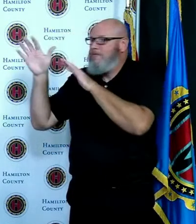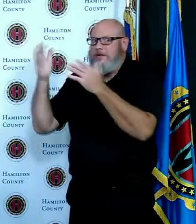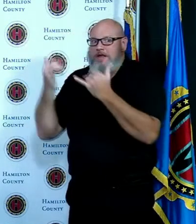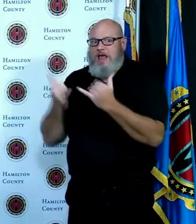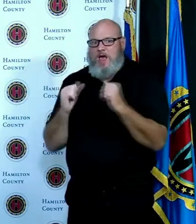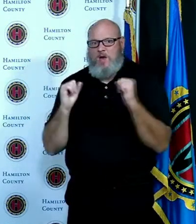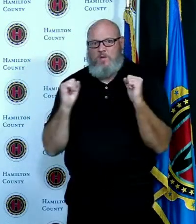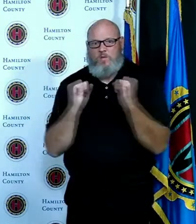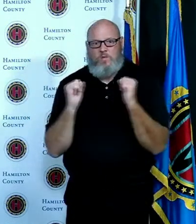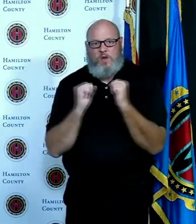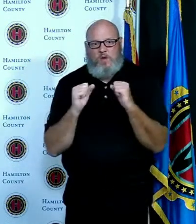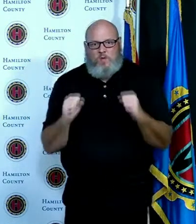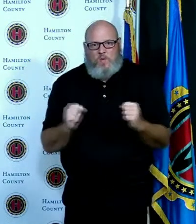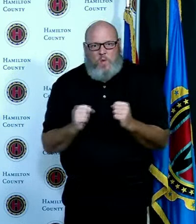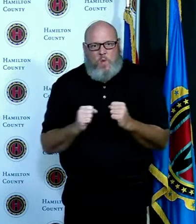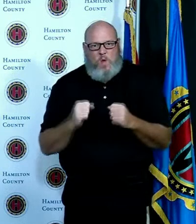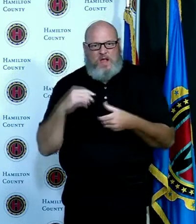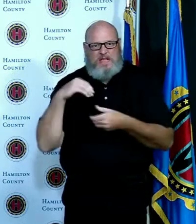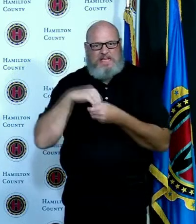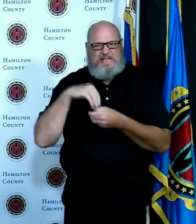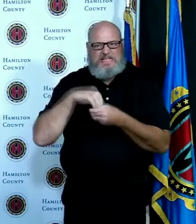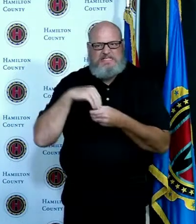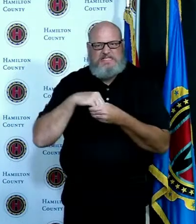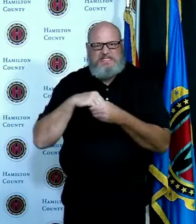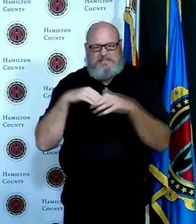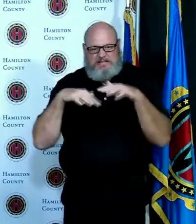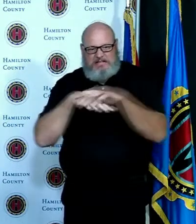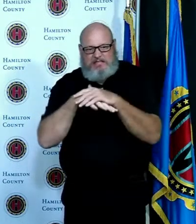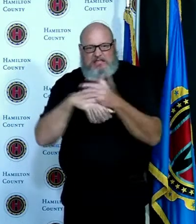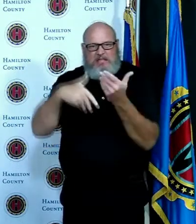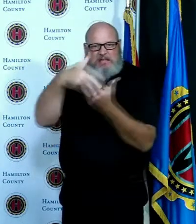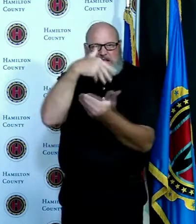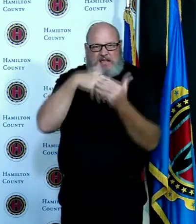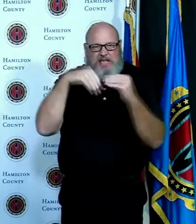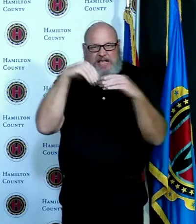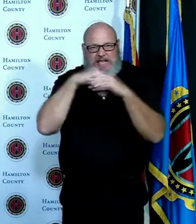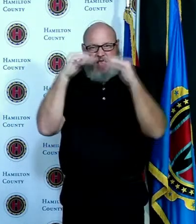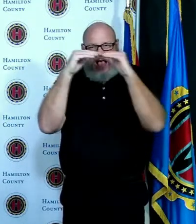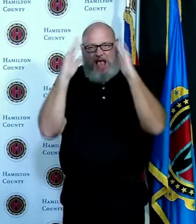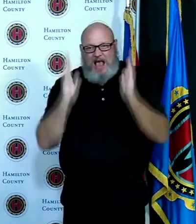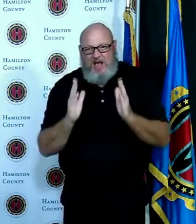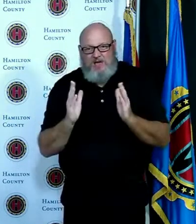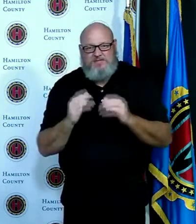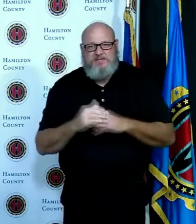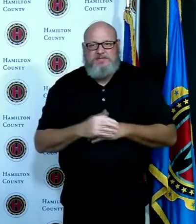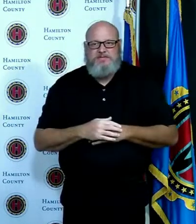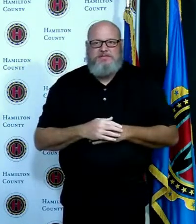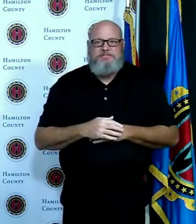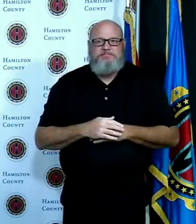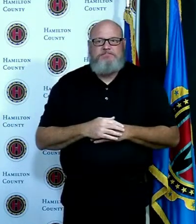watching the football games I'm not going to call out any particular team and Halloween